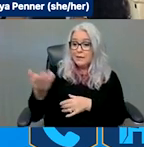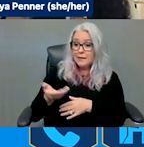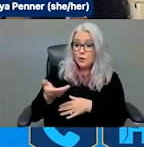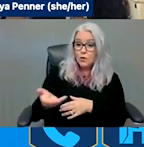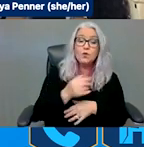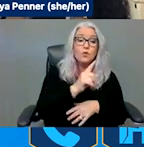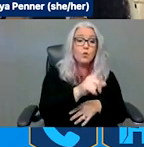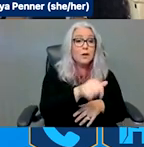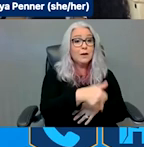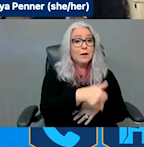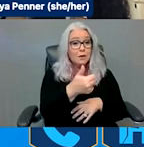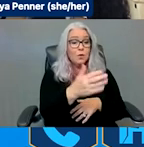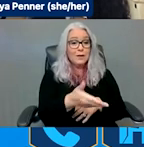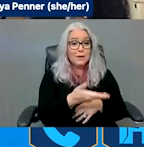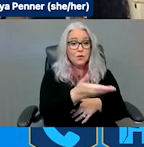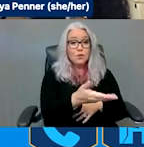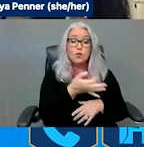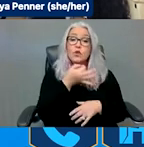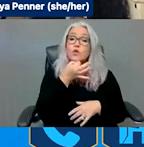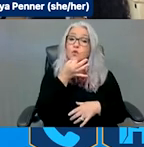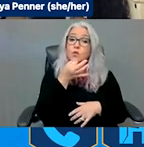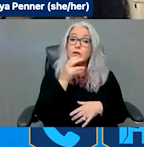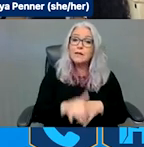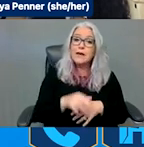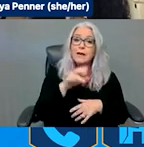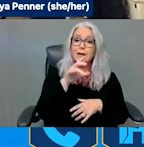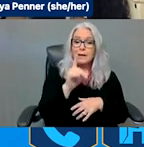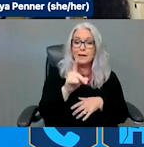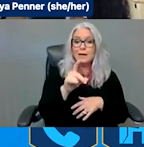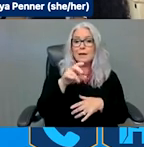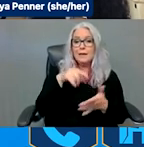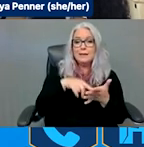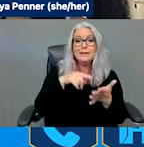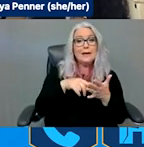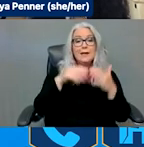soon as the debt ceiling conversations are hopefully at an end within Congress.